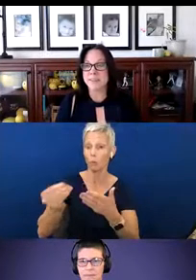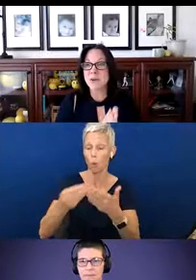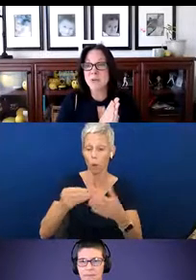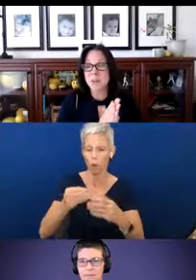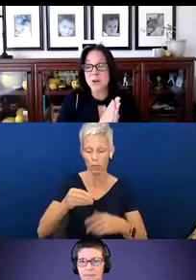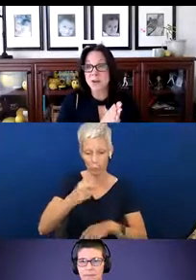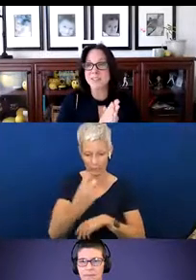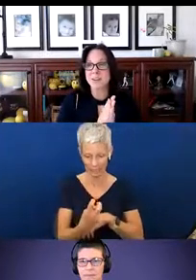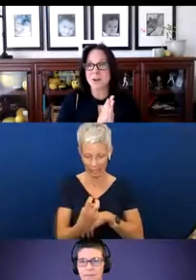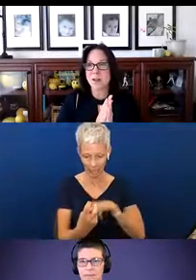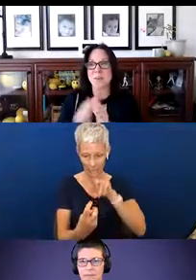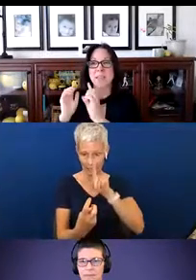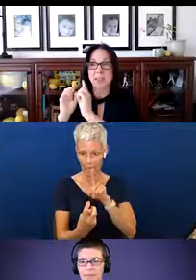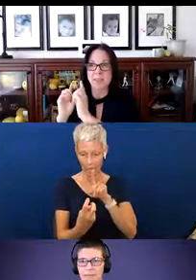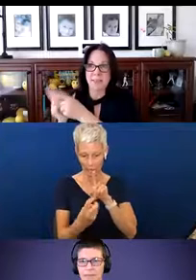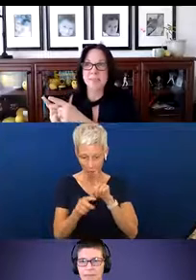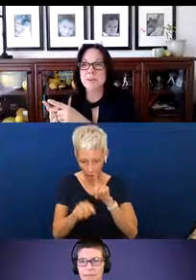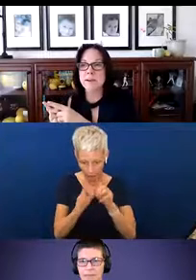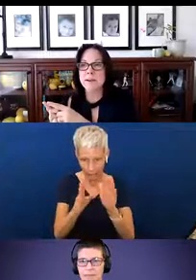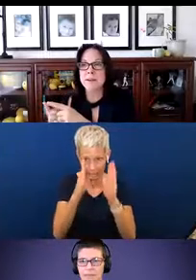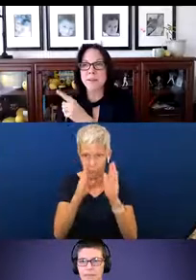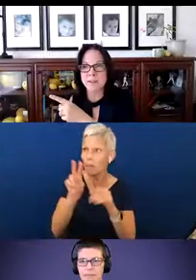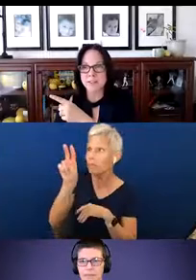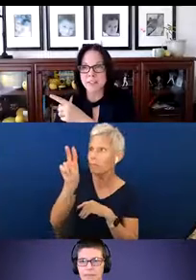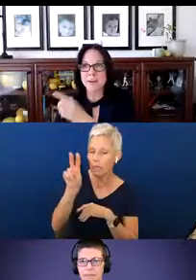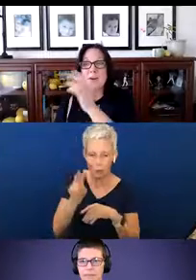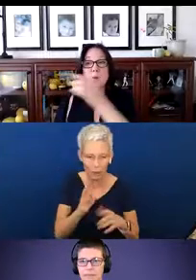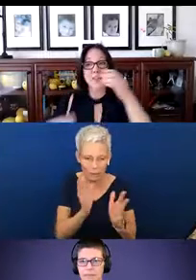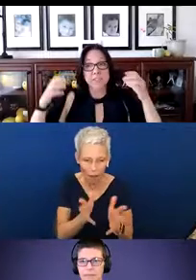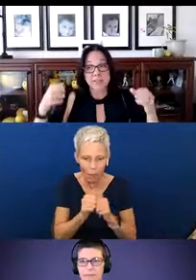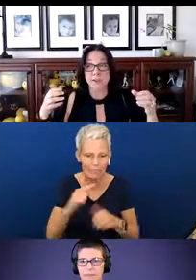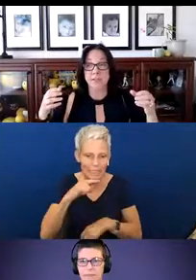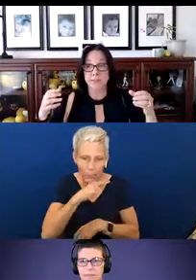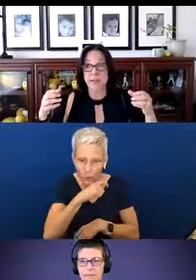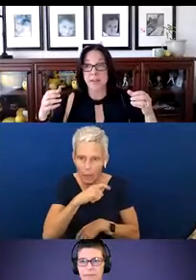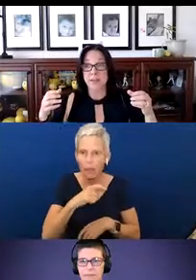So, we could talk about their cereal. “Look at the cereal. Which cereal do you like?”